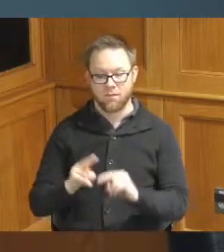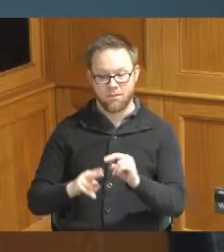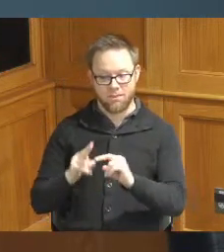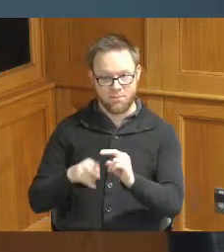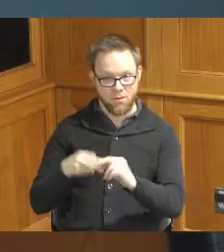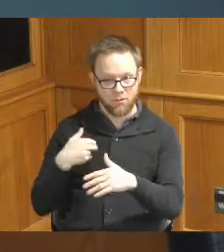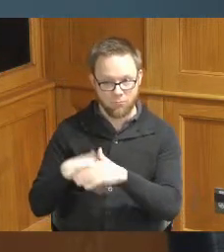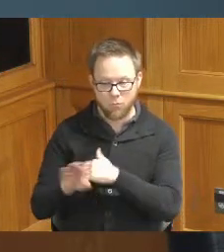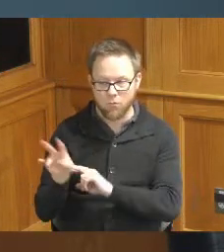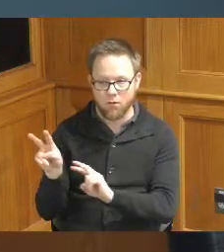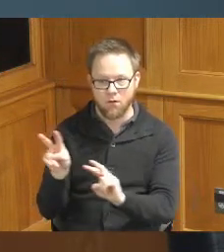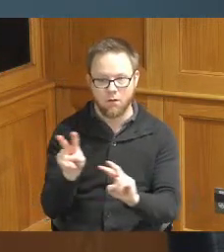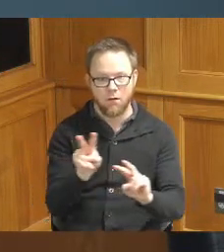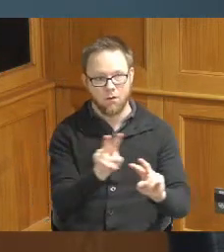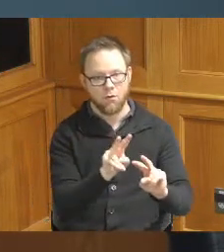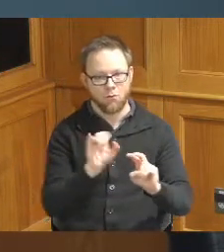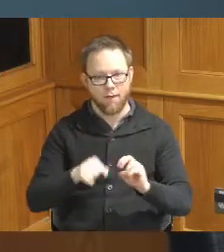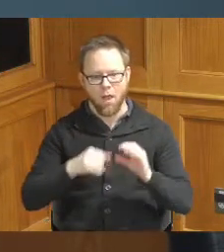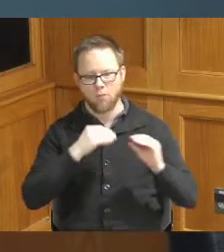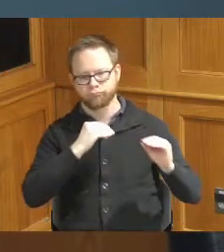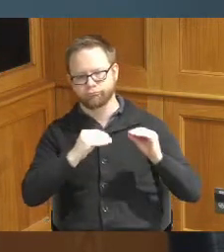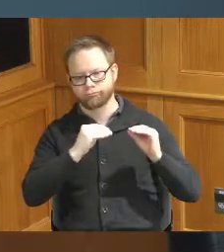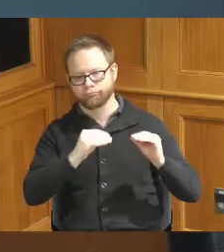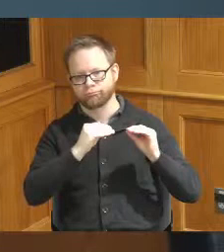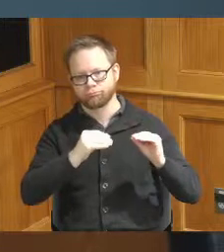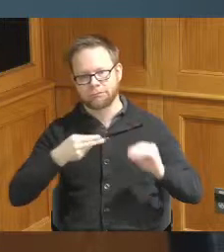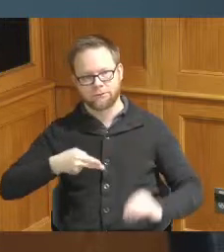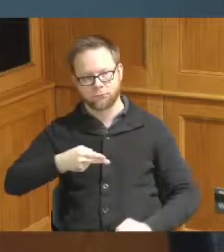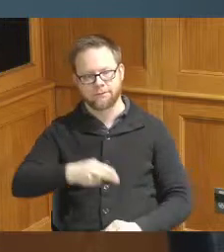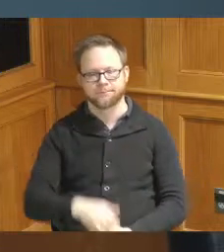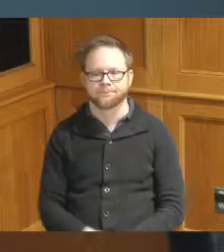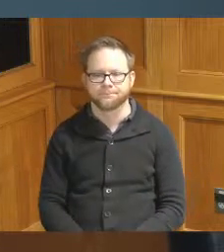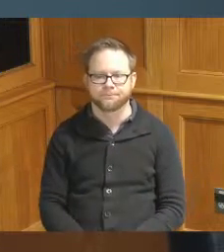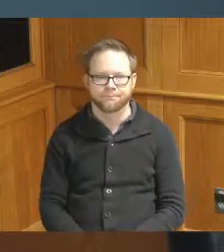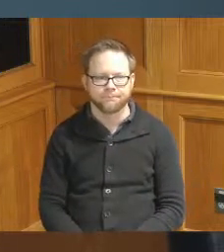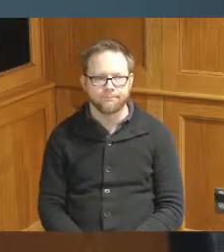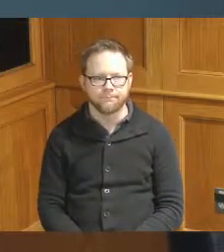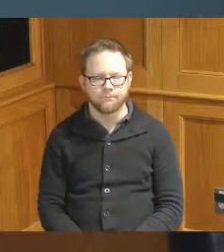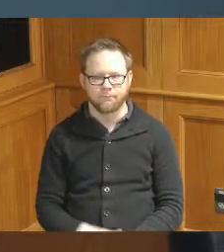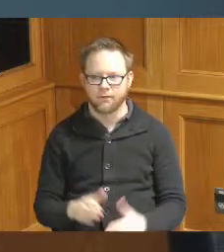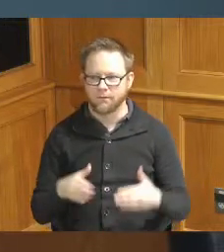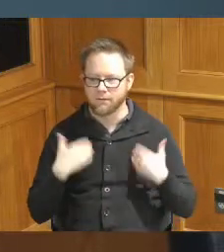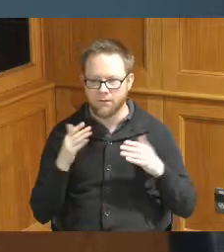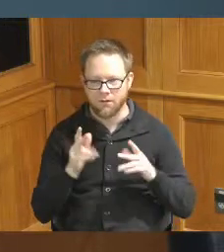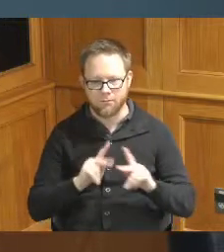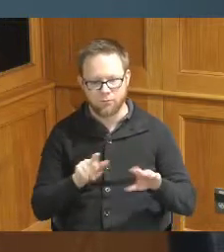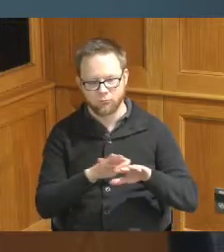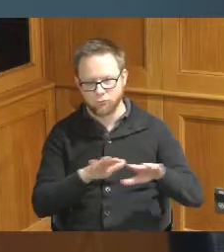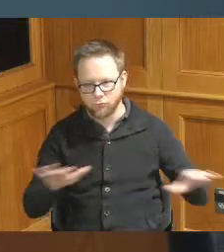in today so that I just was happy to see all those young people children there today as a part of it